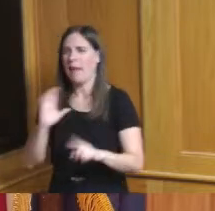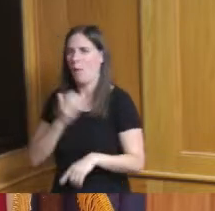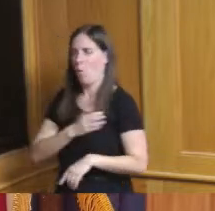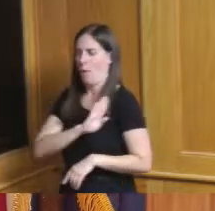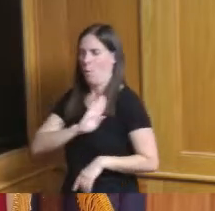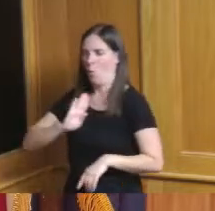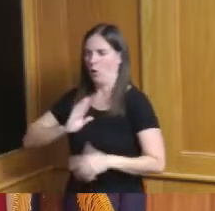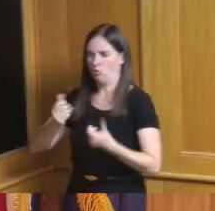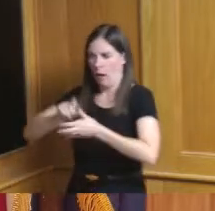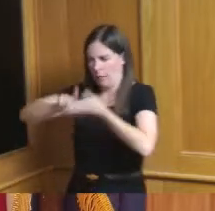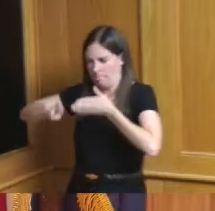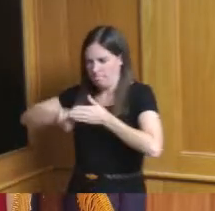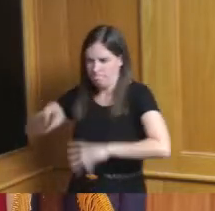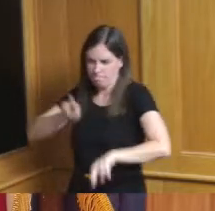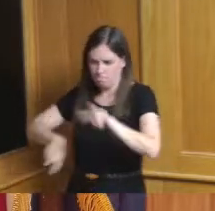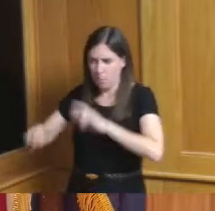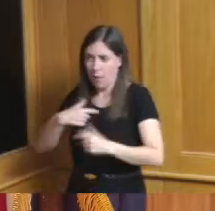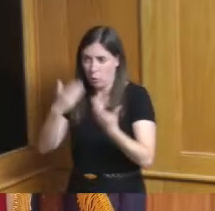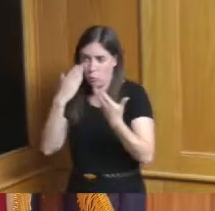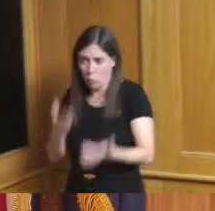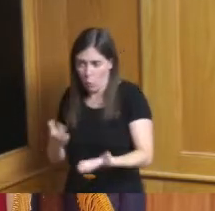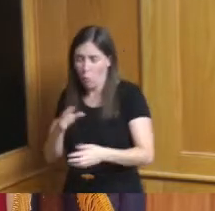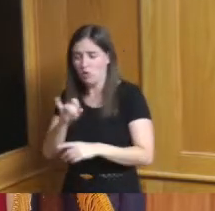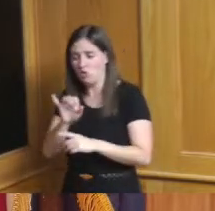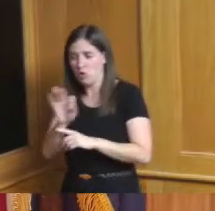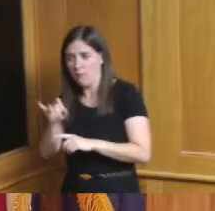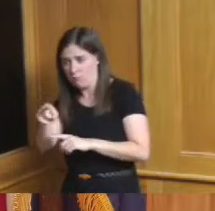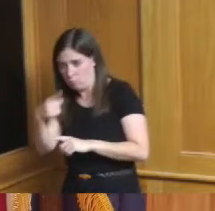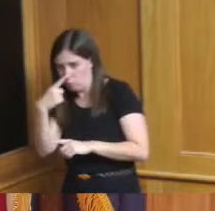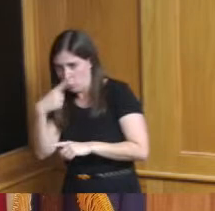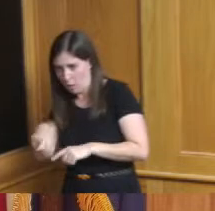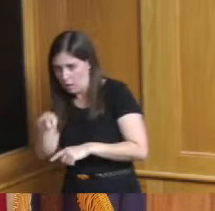that and I just didn't know Jeff could briefly because I know folks from Forest Park are watching